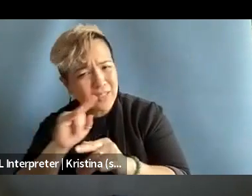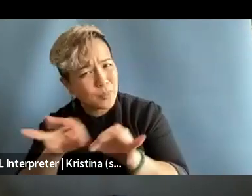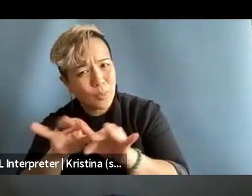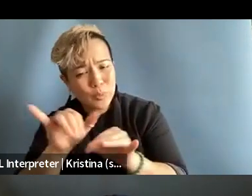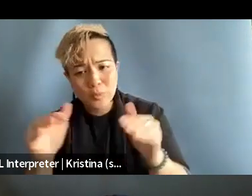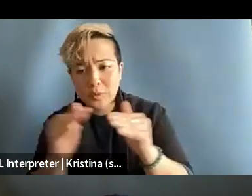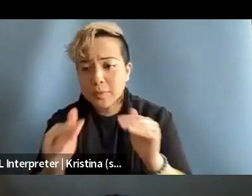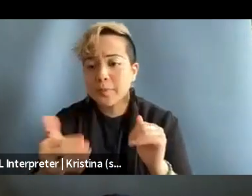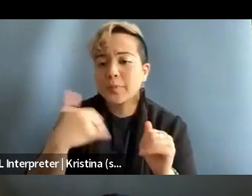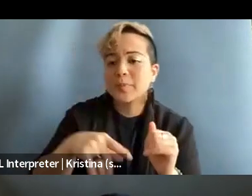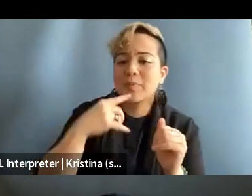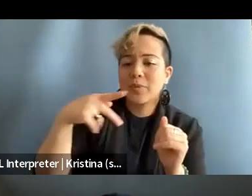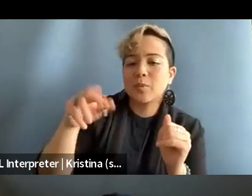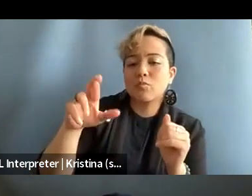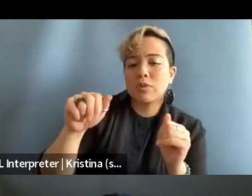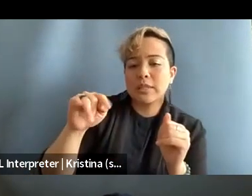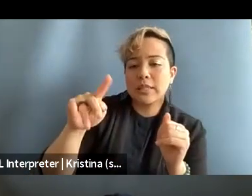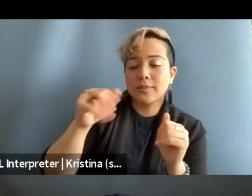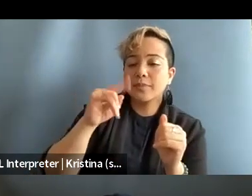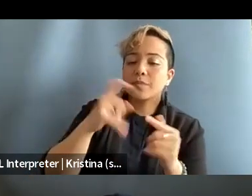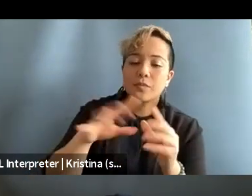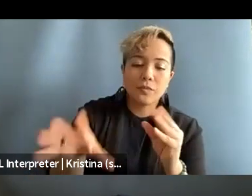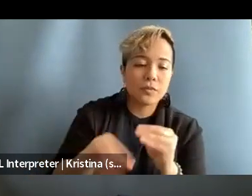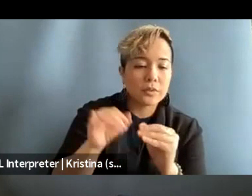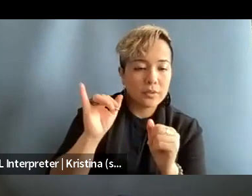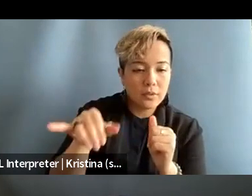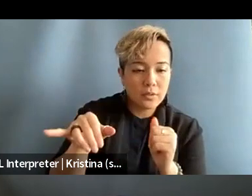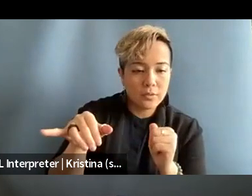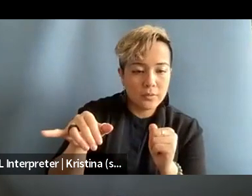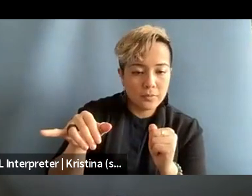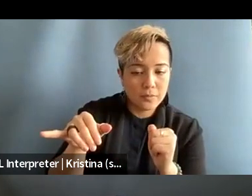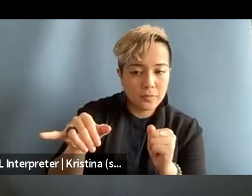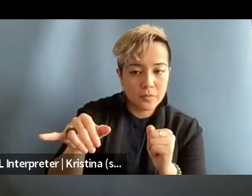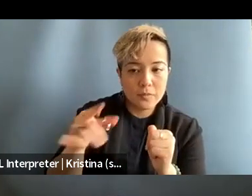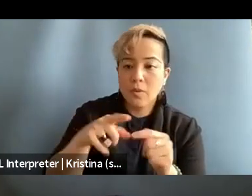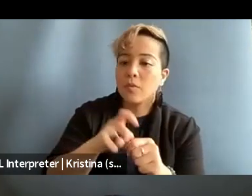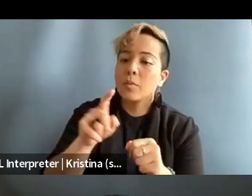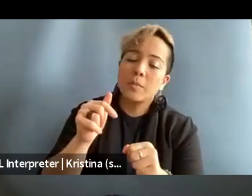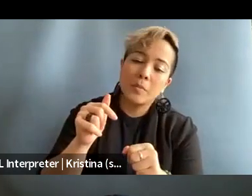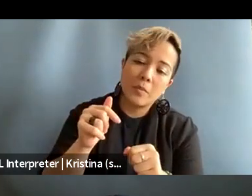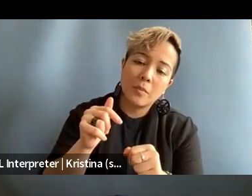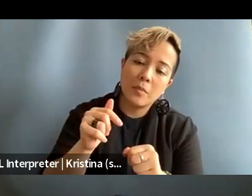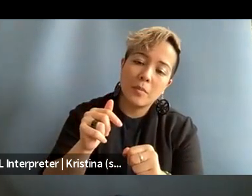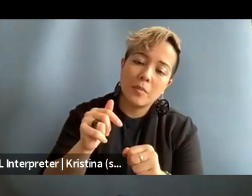This is Pratika, and I just wanted to add that coming from like a little bit of a youth perspective,